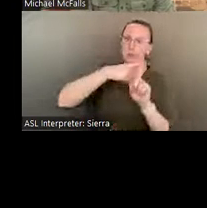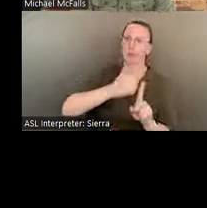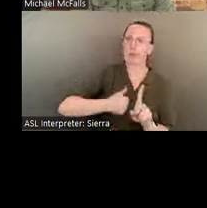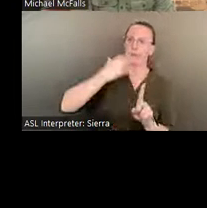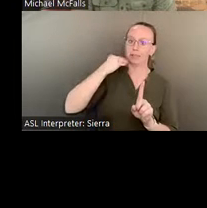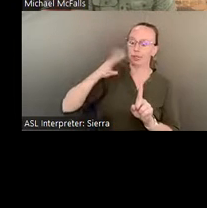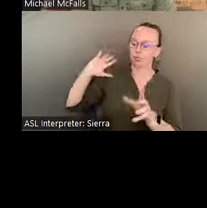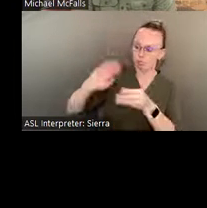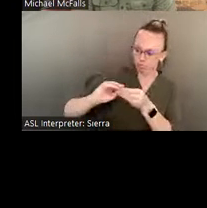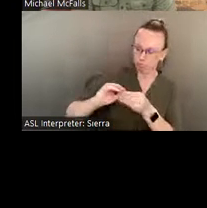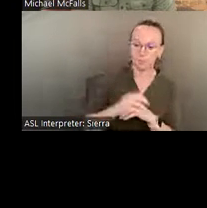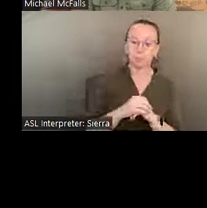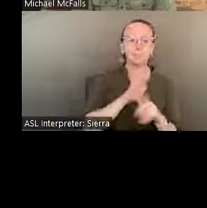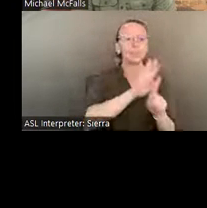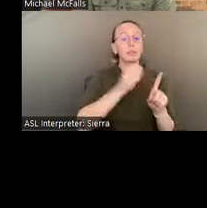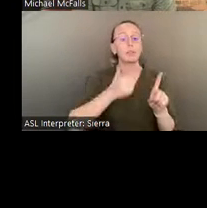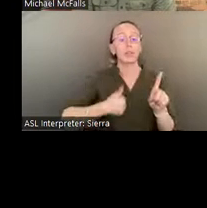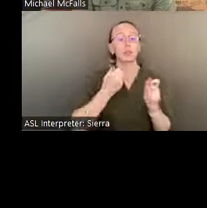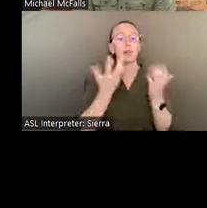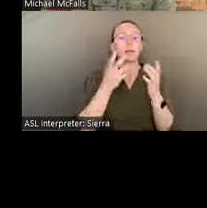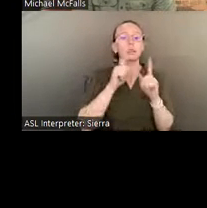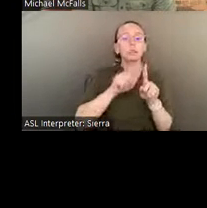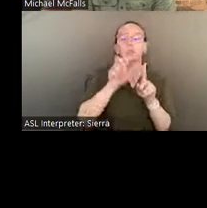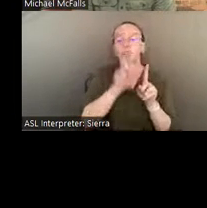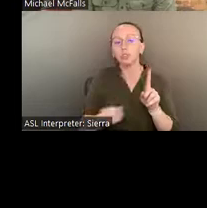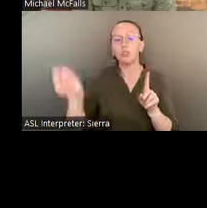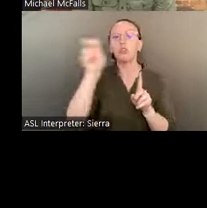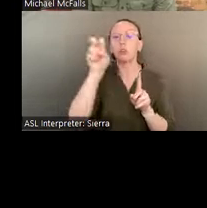His life was a series of journeys both physical and spiritual.